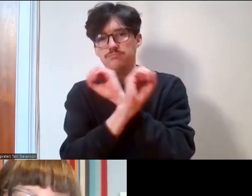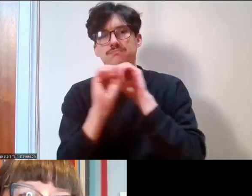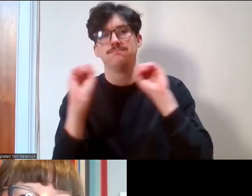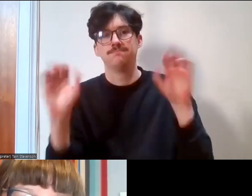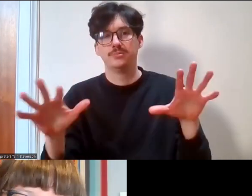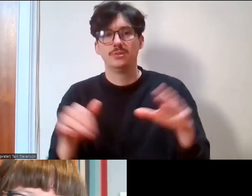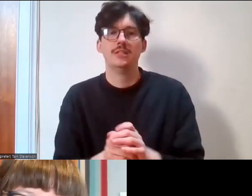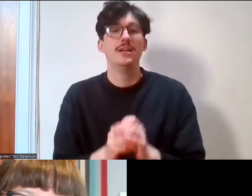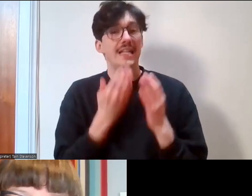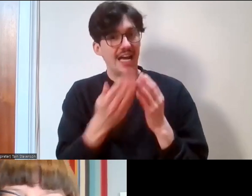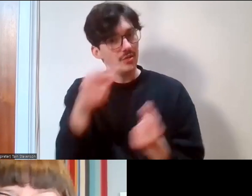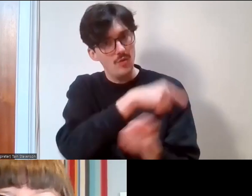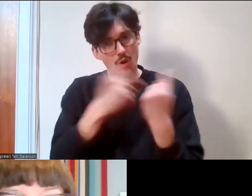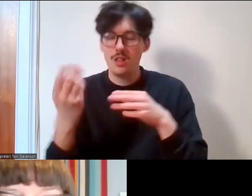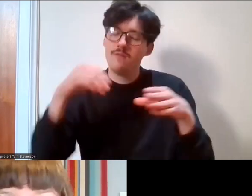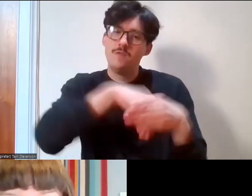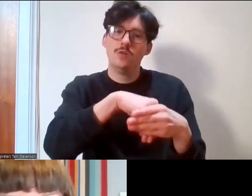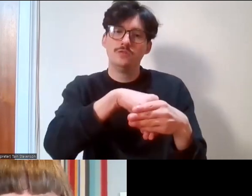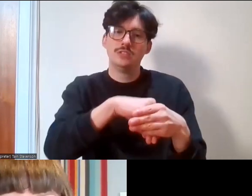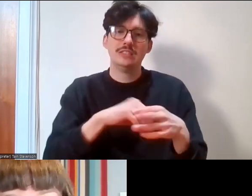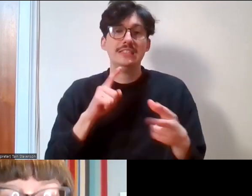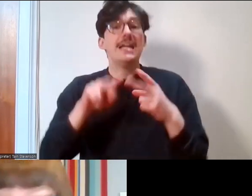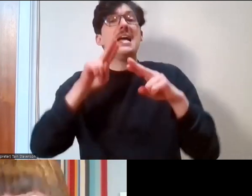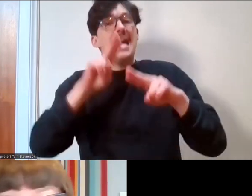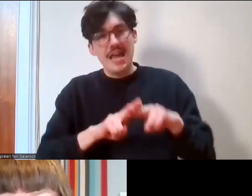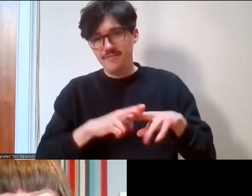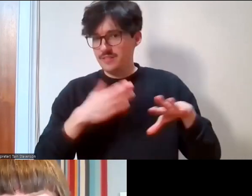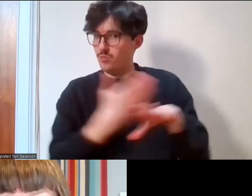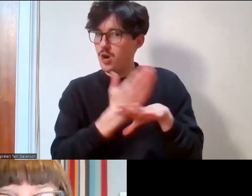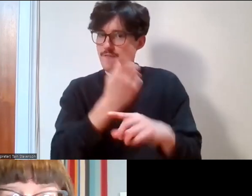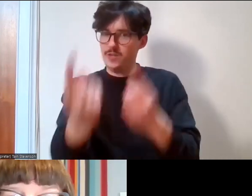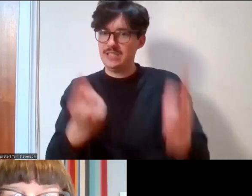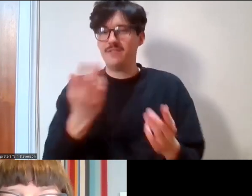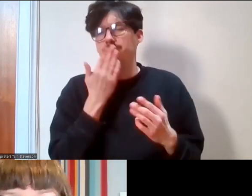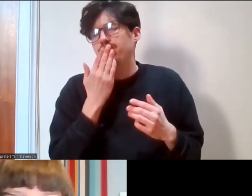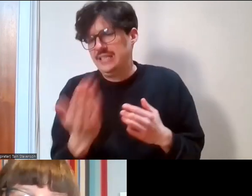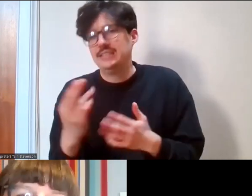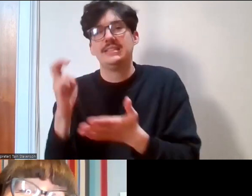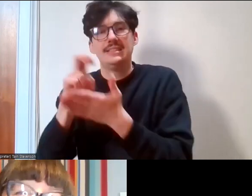you for your participation. If this has worked for you then please sign up and follow Make Your